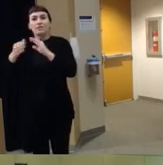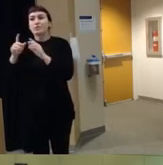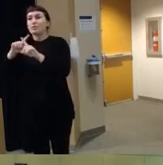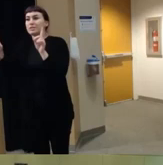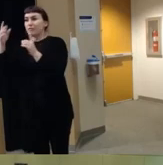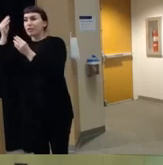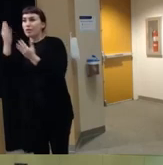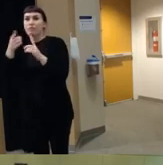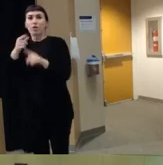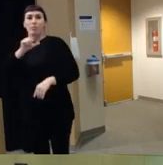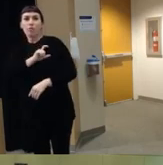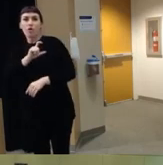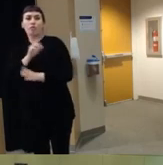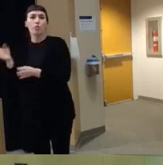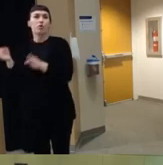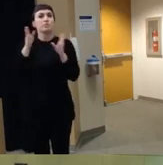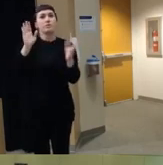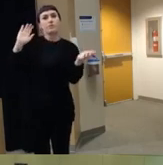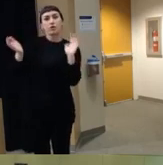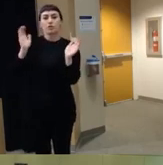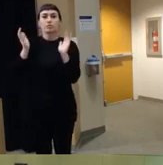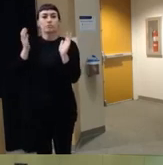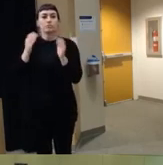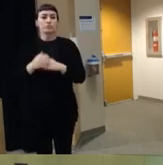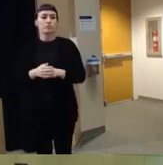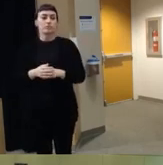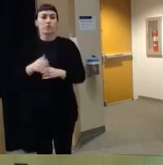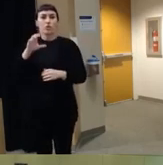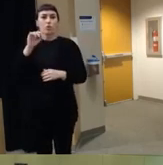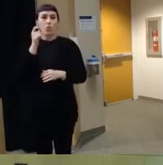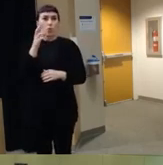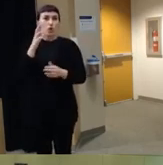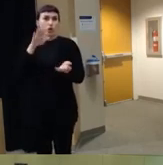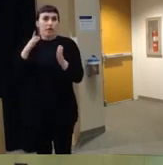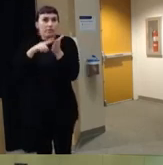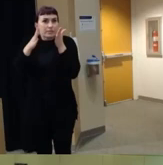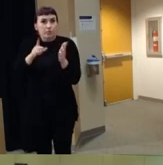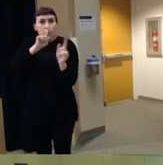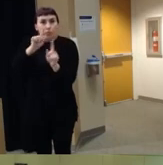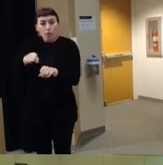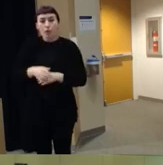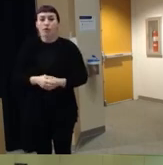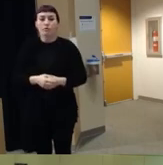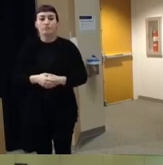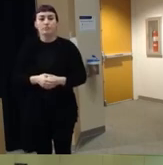versus the corner or yeah versus the corner report um and of as I mentioned earlier you know often